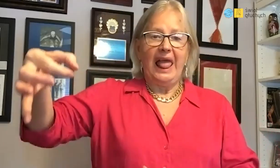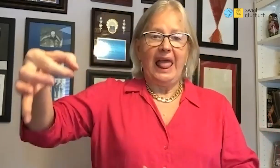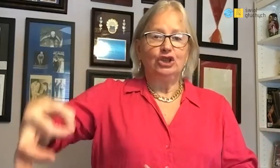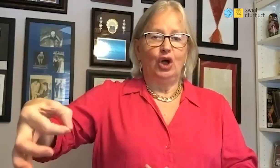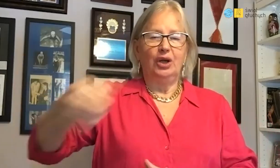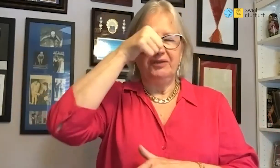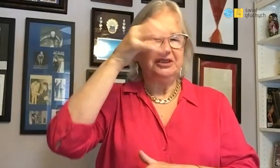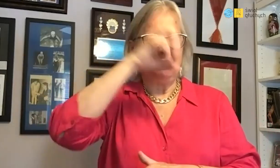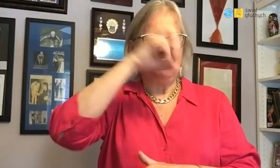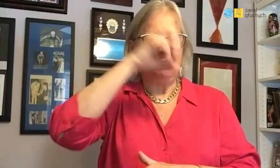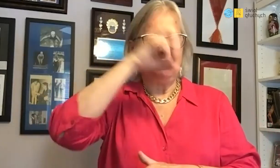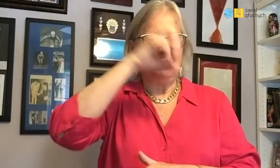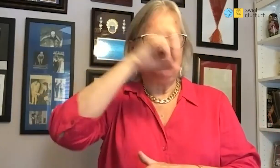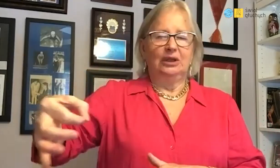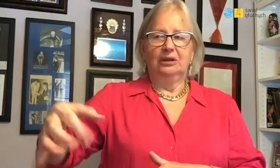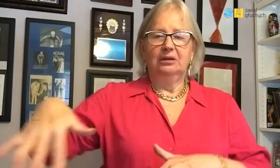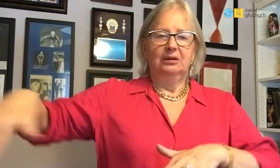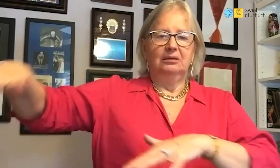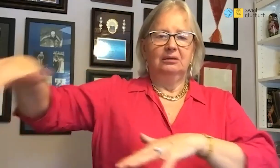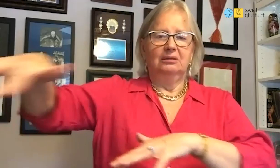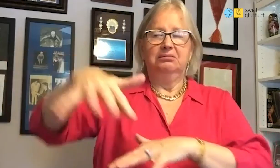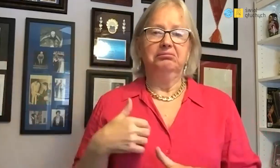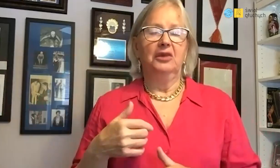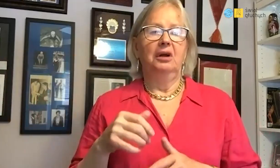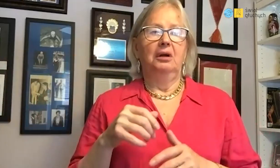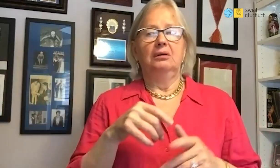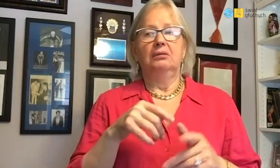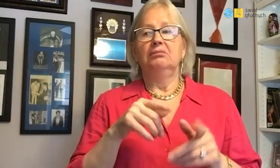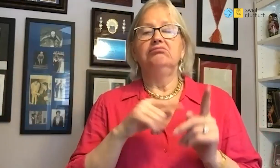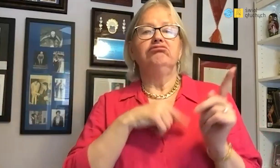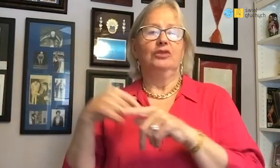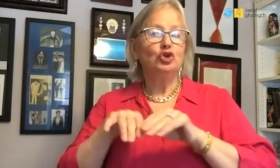After unpacking, I noticed that nearby there was a lake whose name I don't remember.